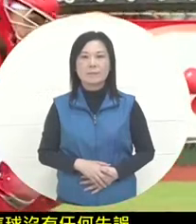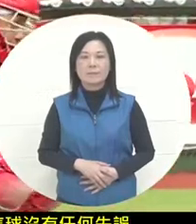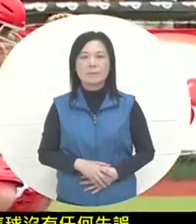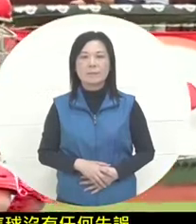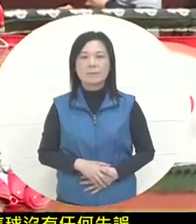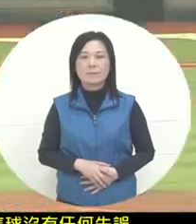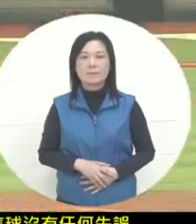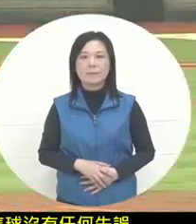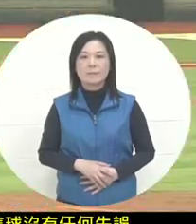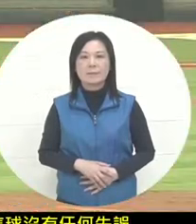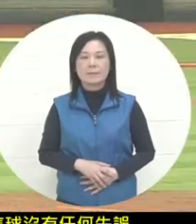's game